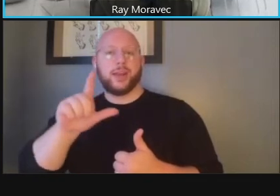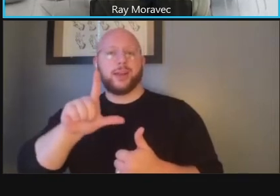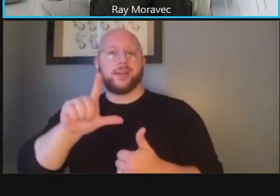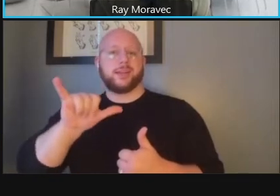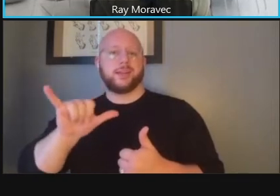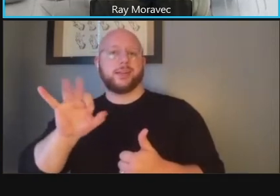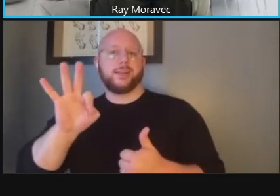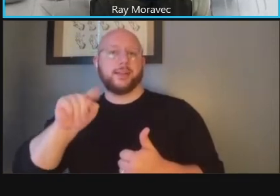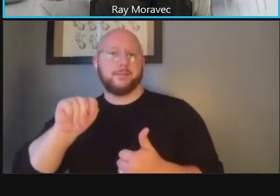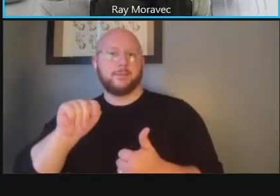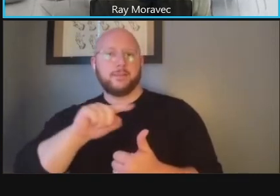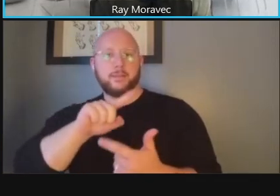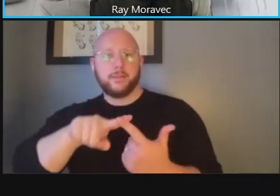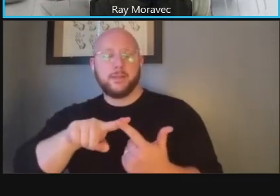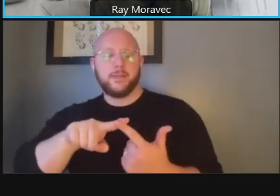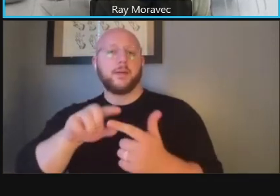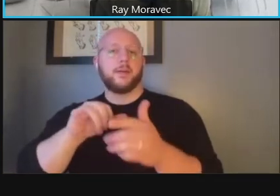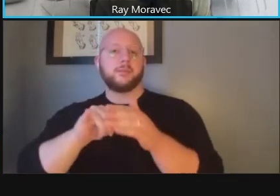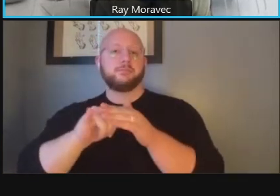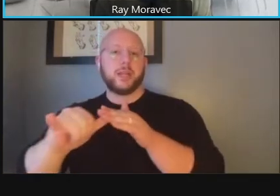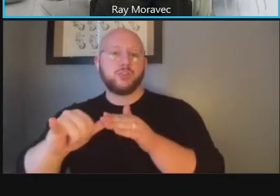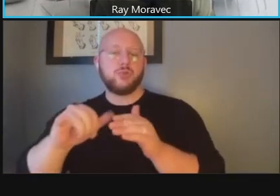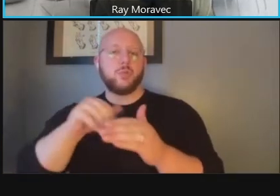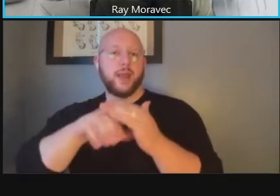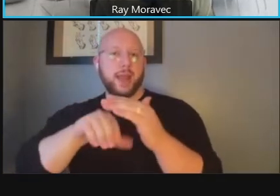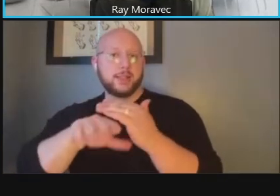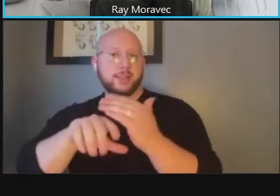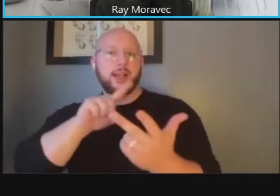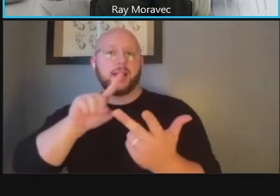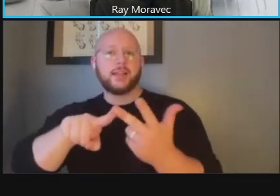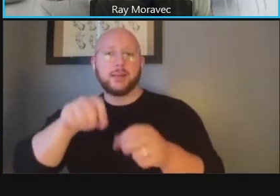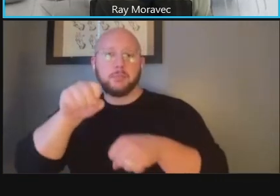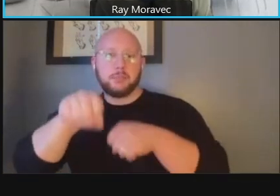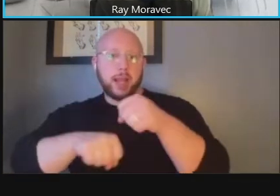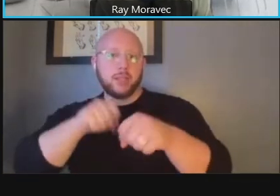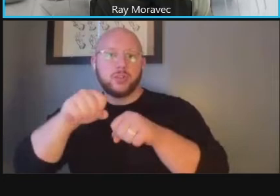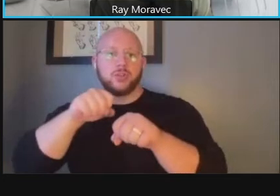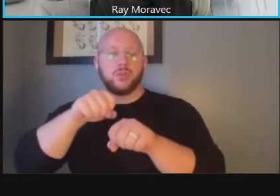other things that are needed a bicycle scooter how does that interact and where are people